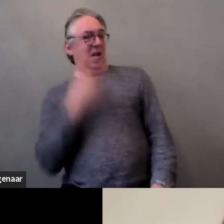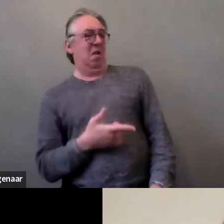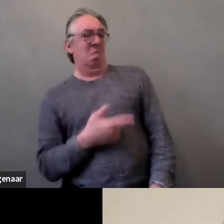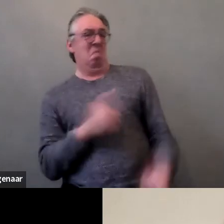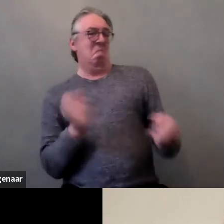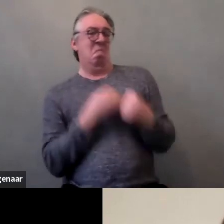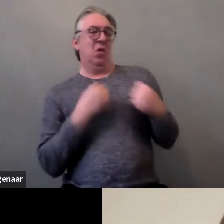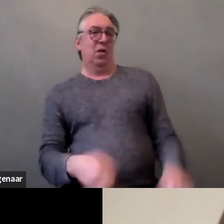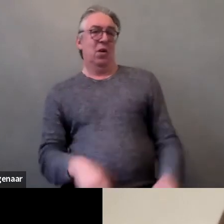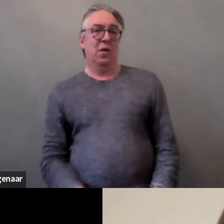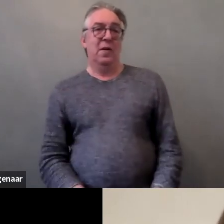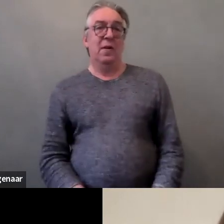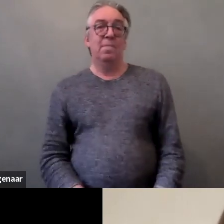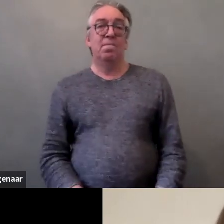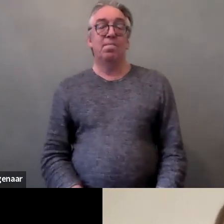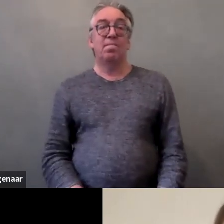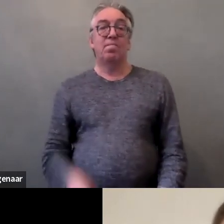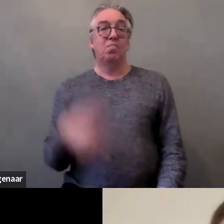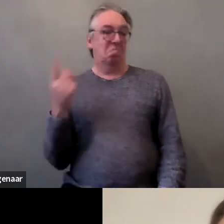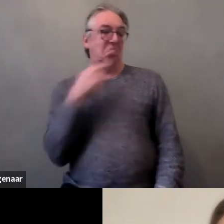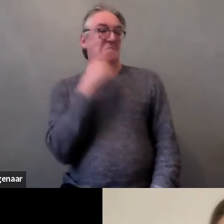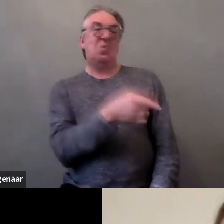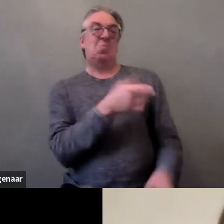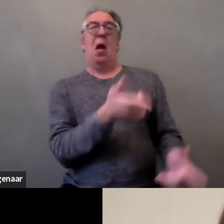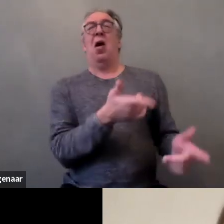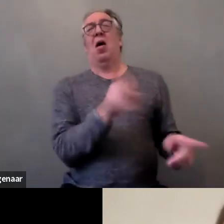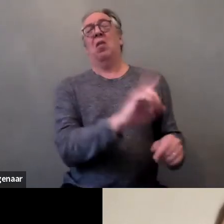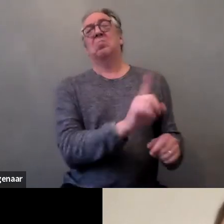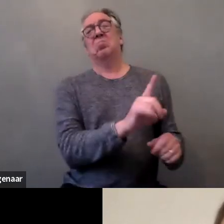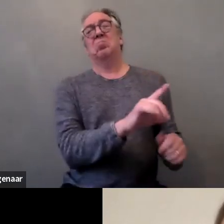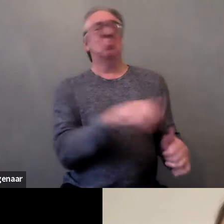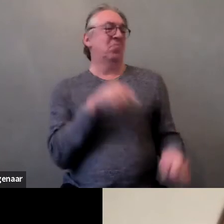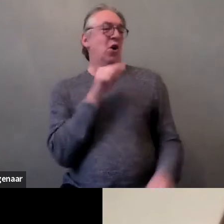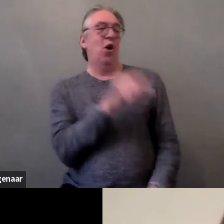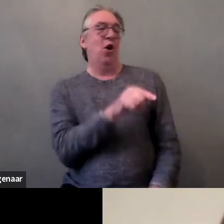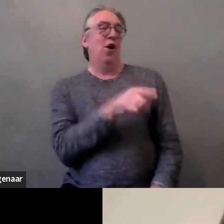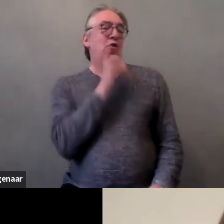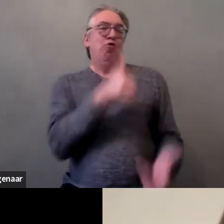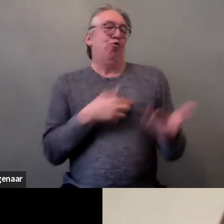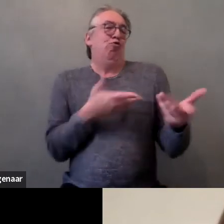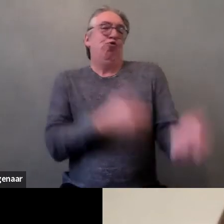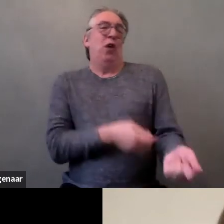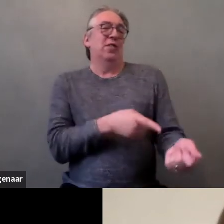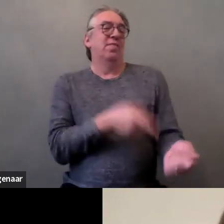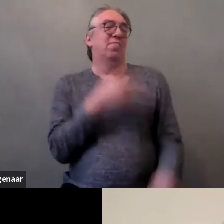they undermine their credibility and sustained beliefs that they are unreliable witness when seeking justice.